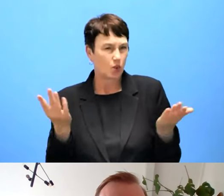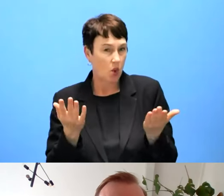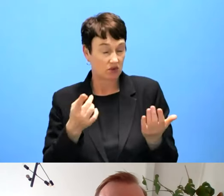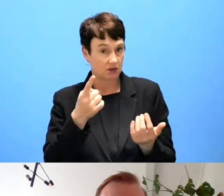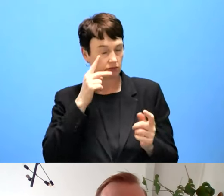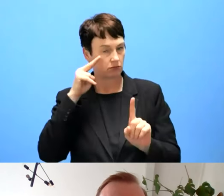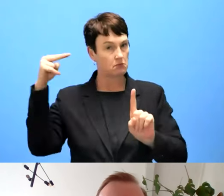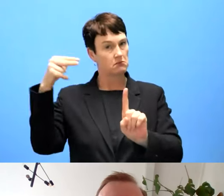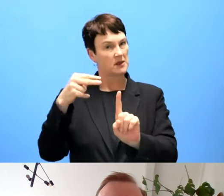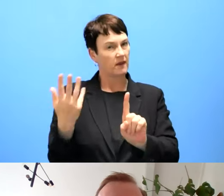Kristian,